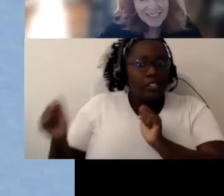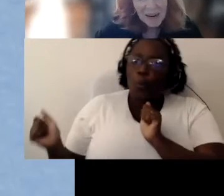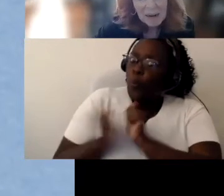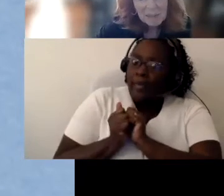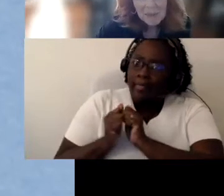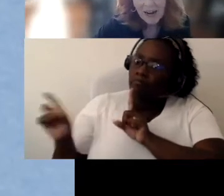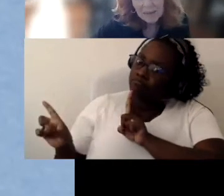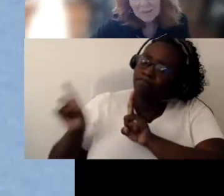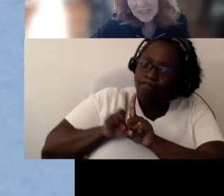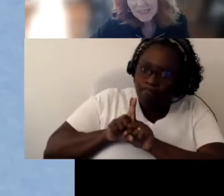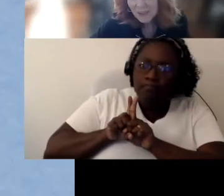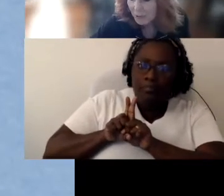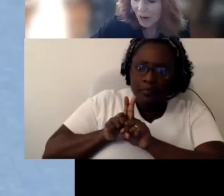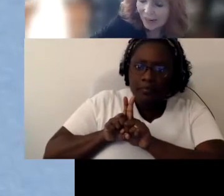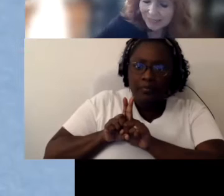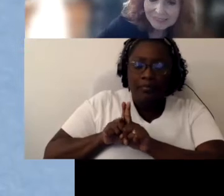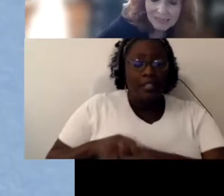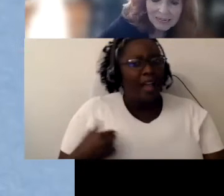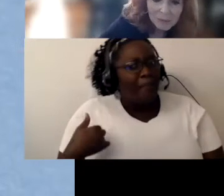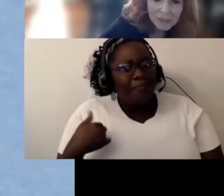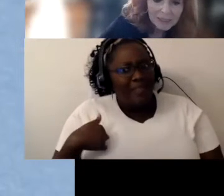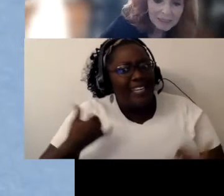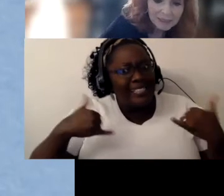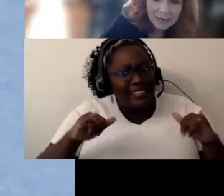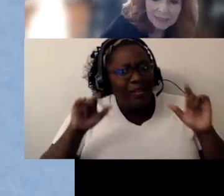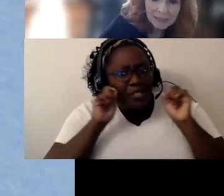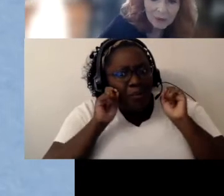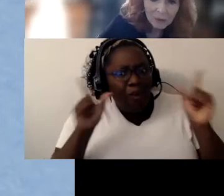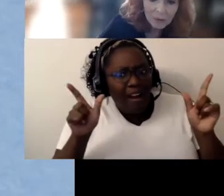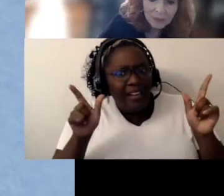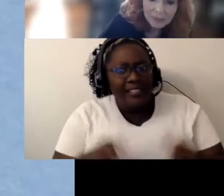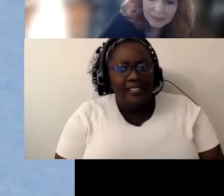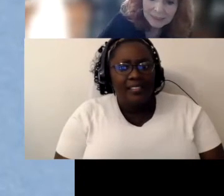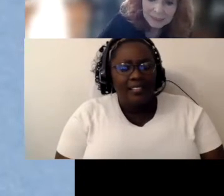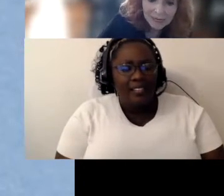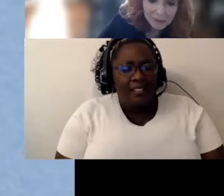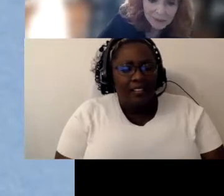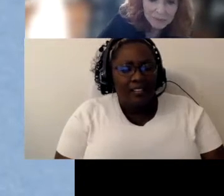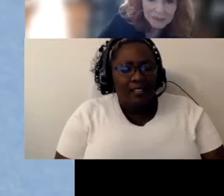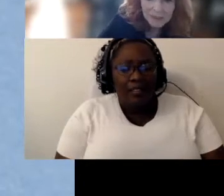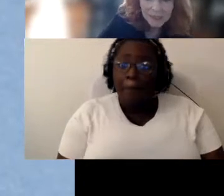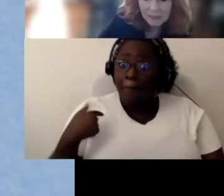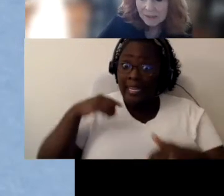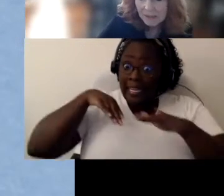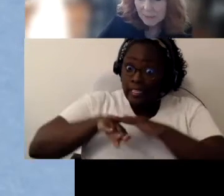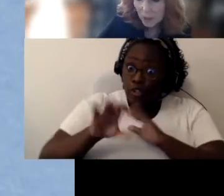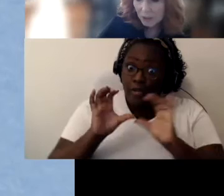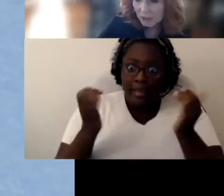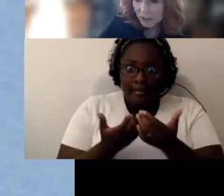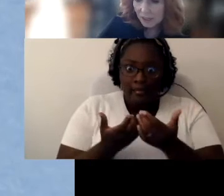And I’m still surprised that we that I can go into classrooms and not see partners there